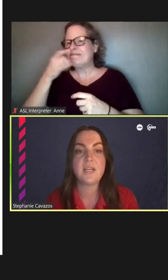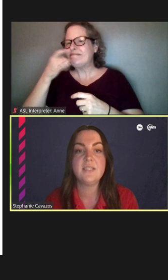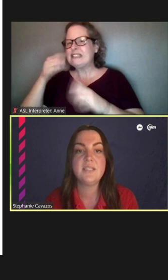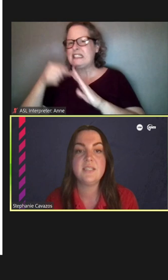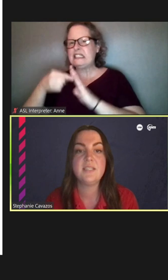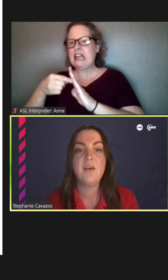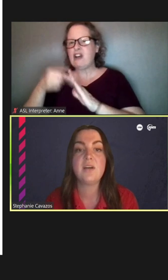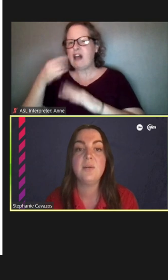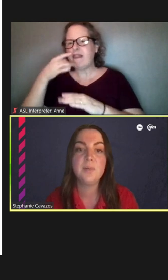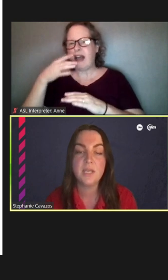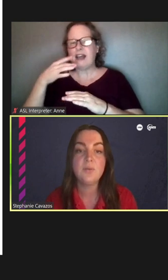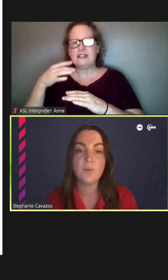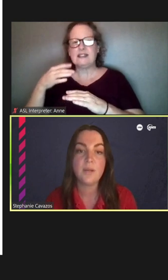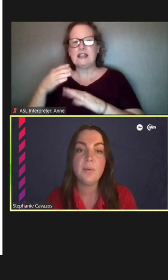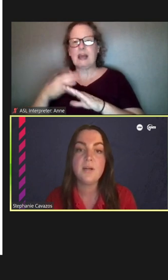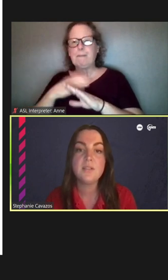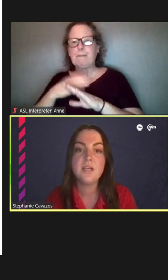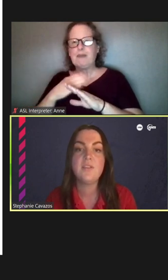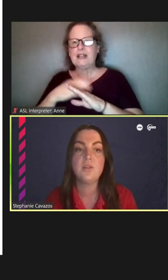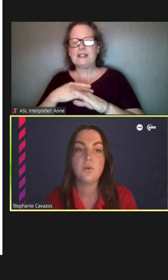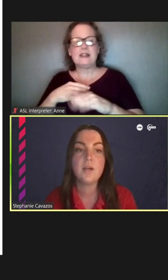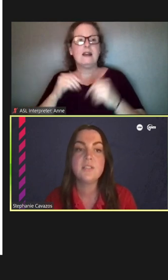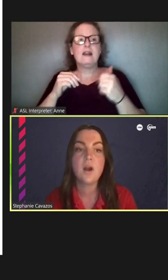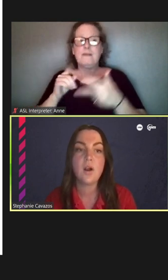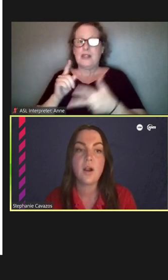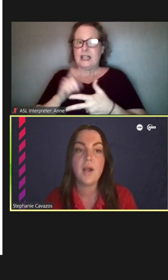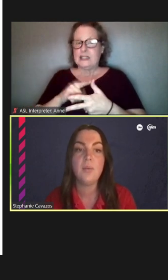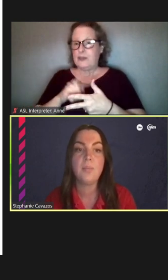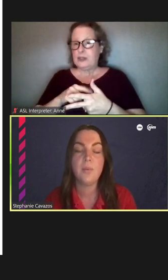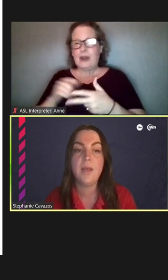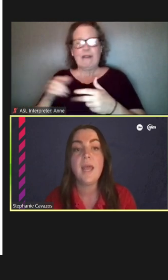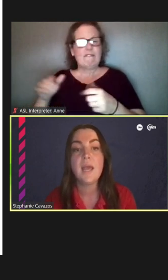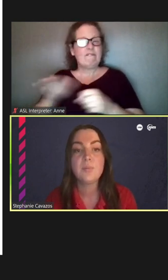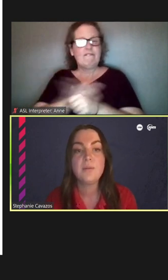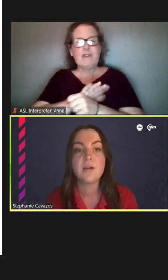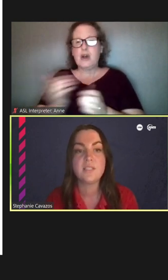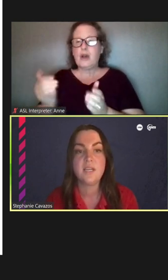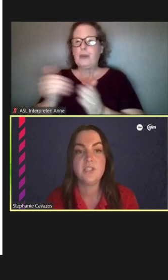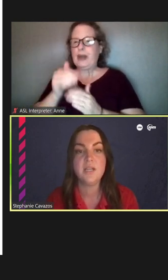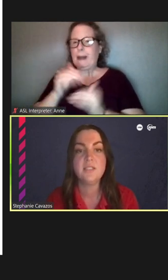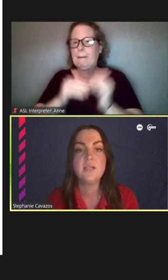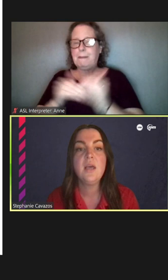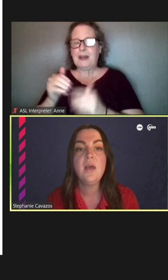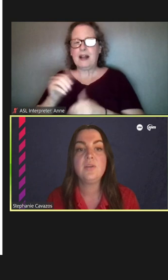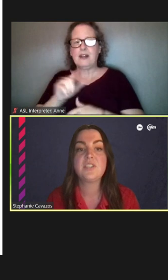consists of a complete rebuild of the Lawrence Argyle Berwyn and Bryn Mawr stations, which is